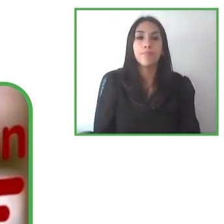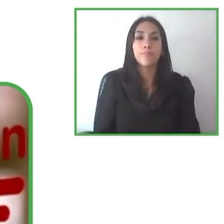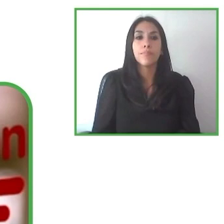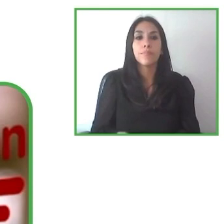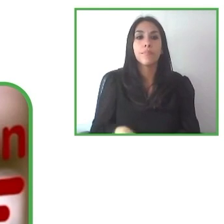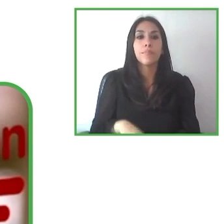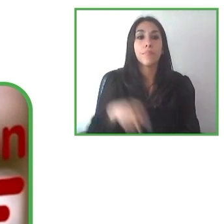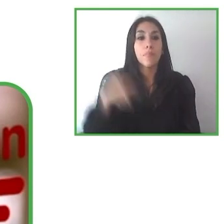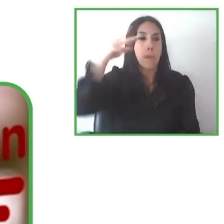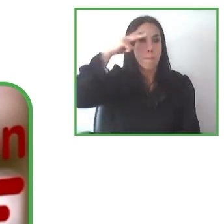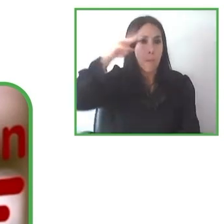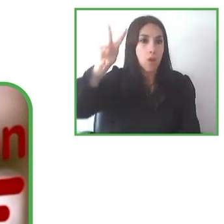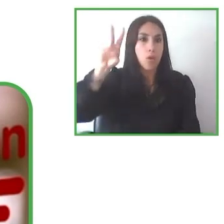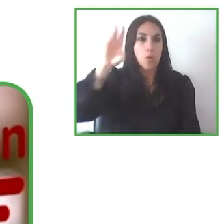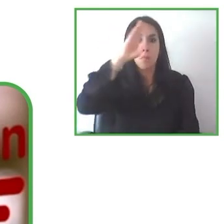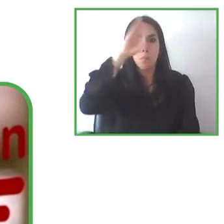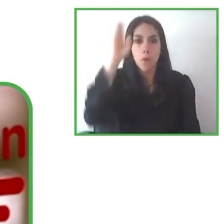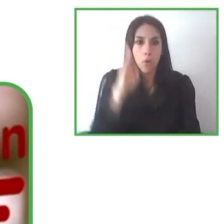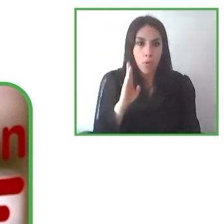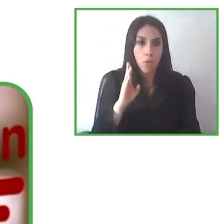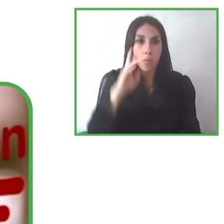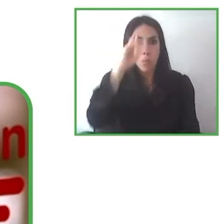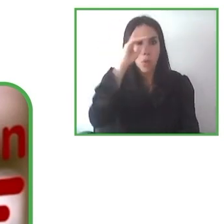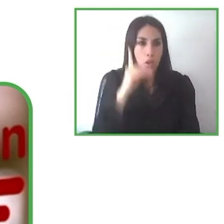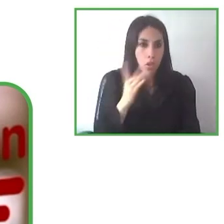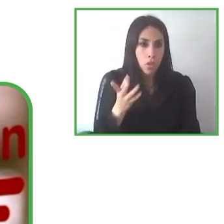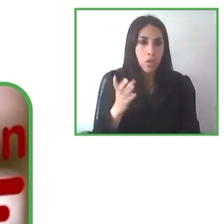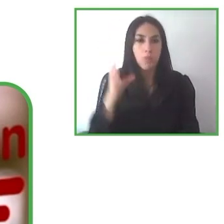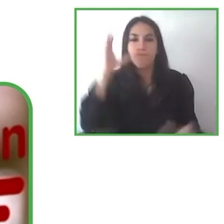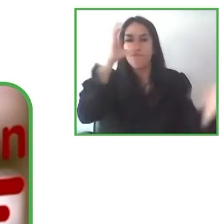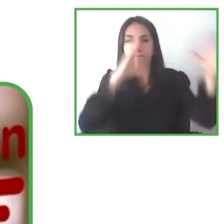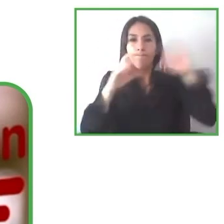And our one power social impact is